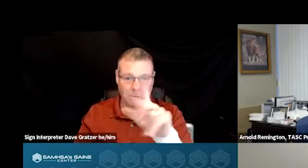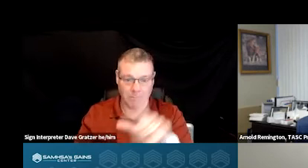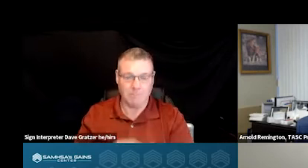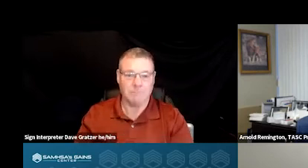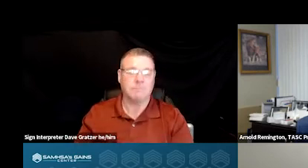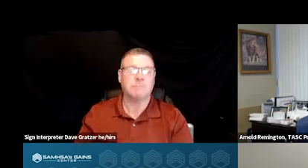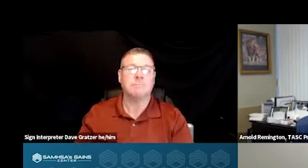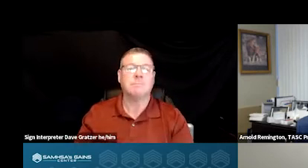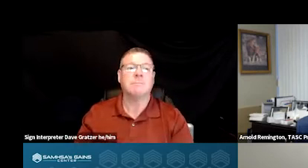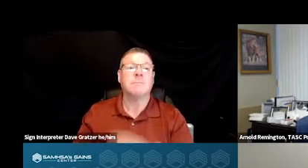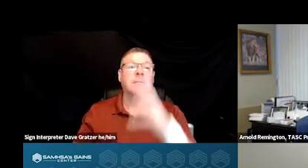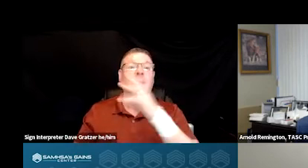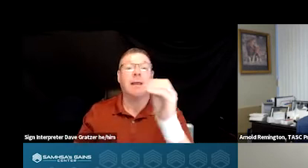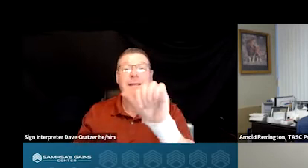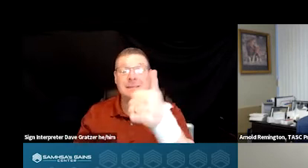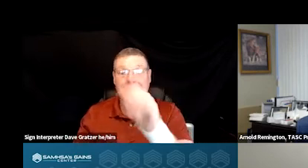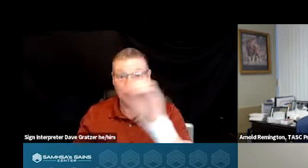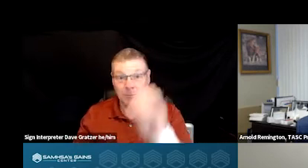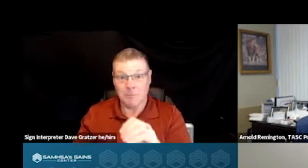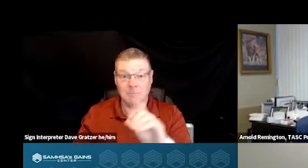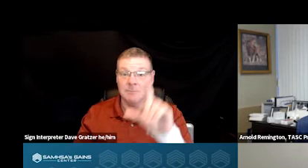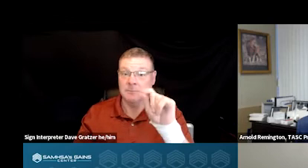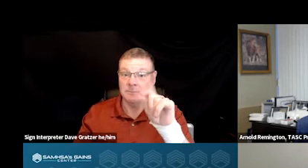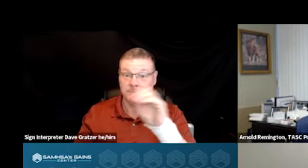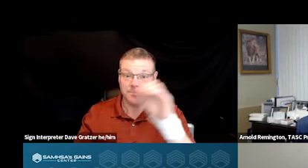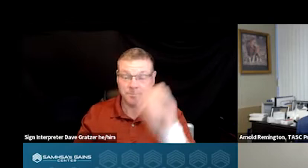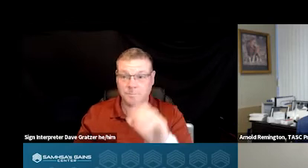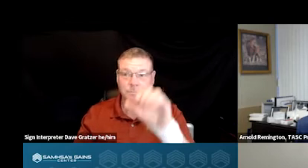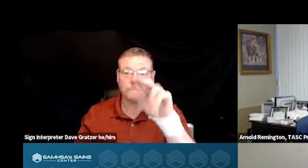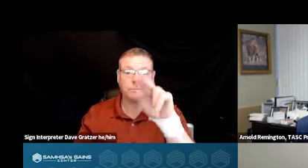10% and we know that 20%, NAMI, and tell us that 20%